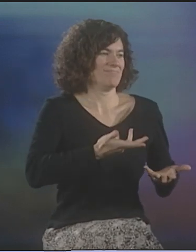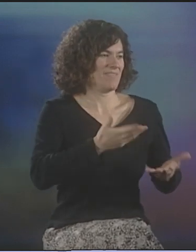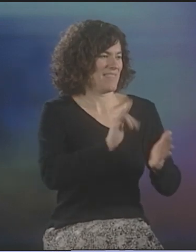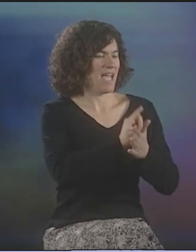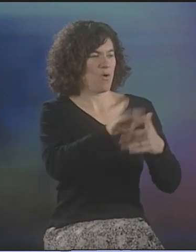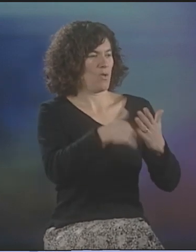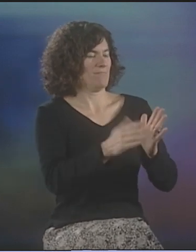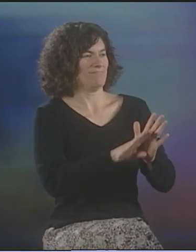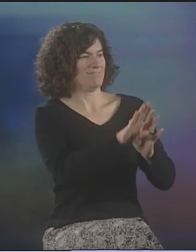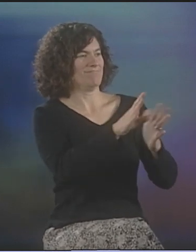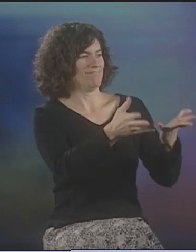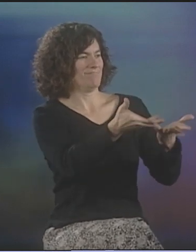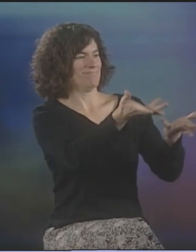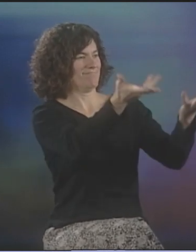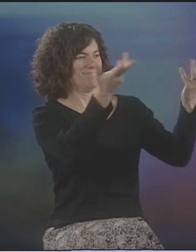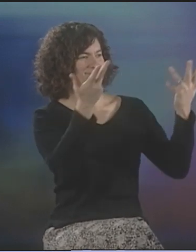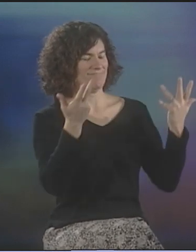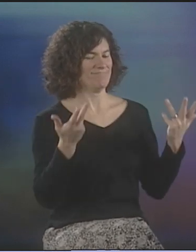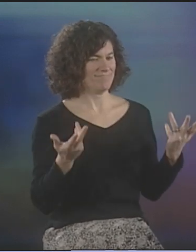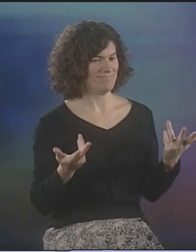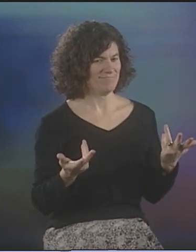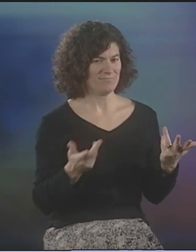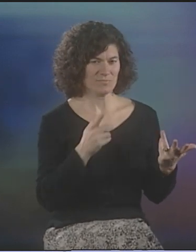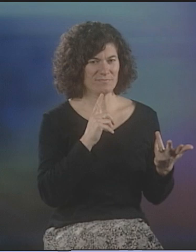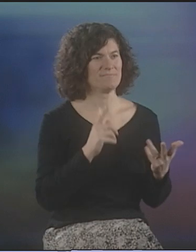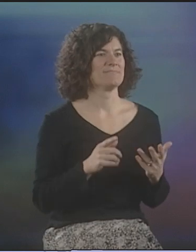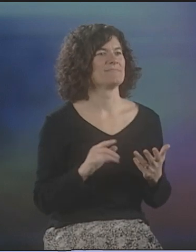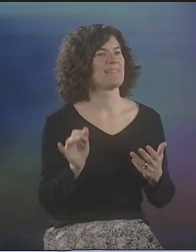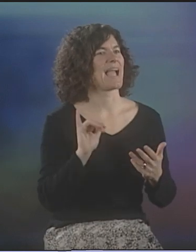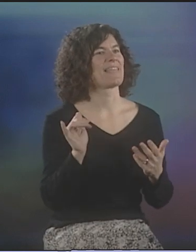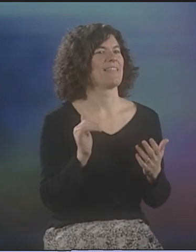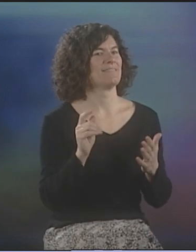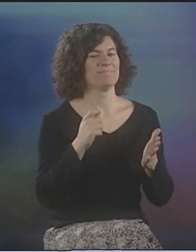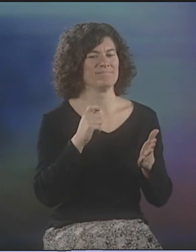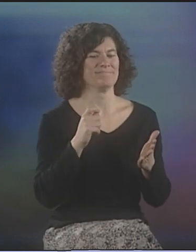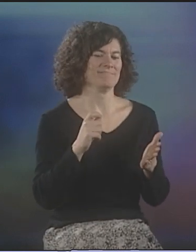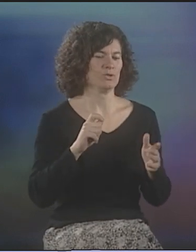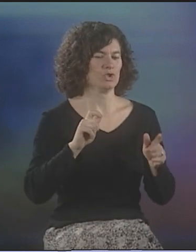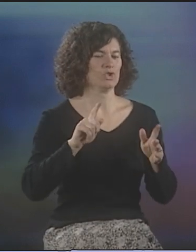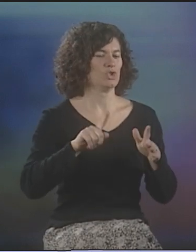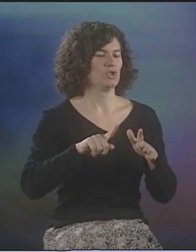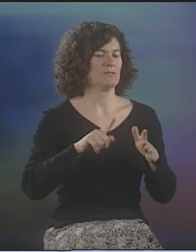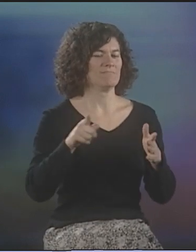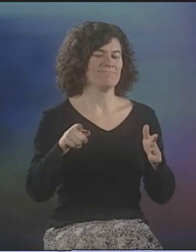TO TAKE FLIGHT, AND HE WAS LEARNING MORE ABOUT WHAT THE DEAF PEOPLE WERE AND WHAT ASL POETRY WOULD BE,